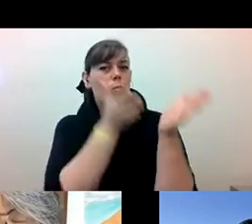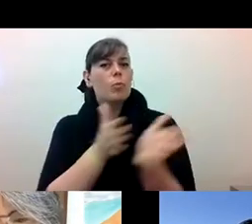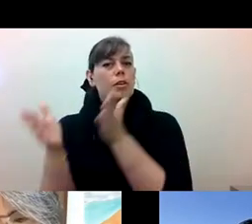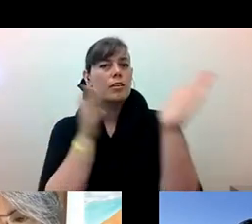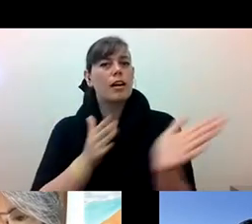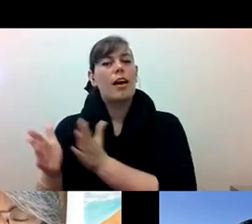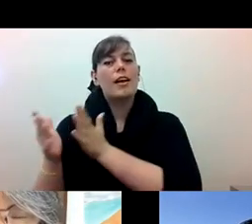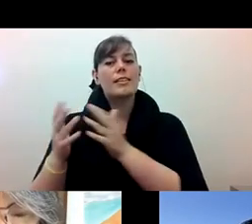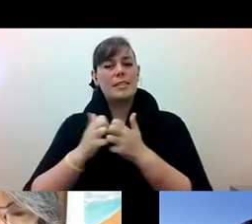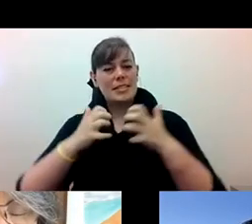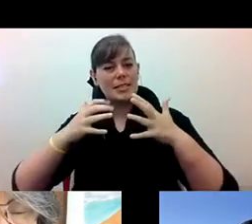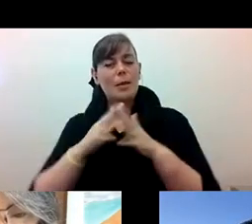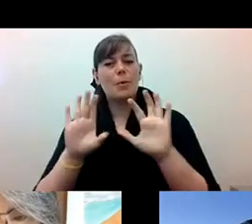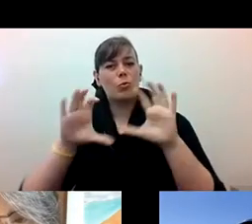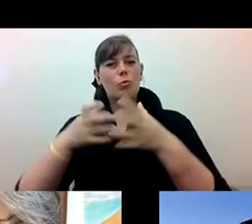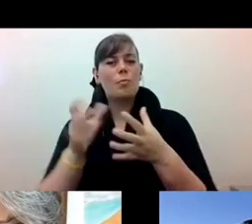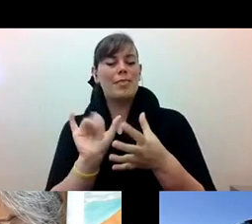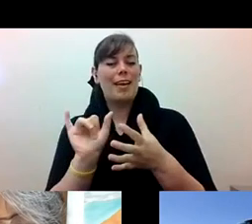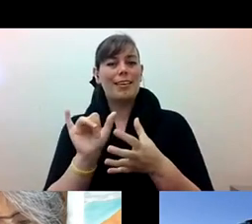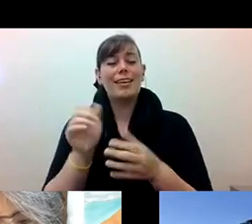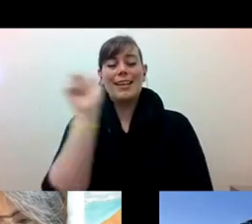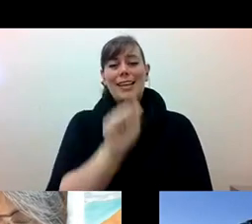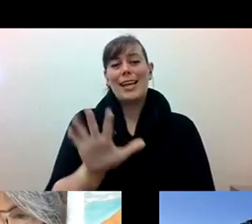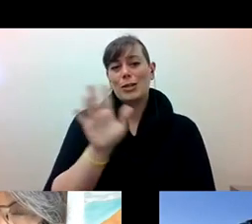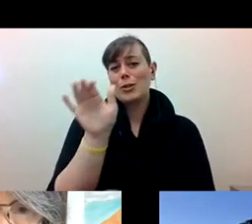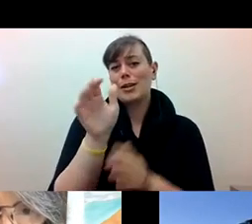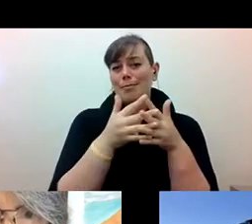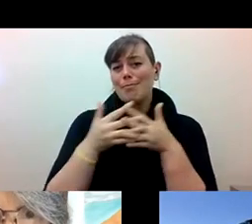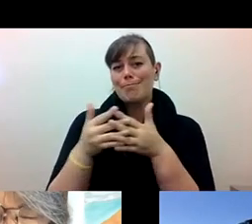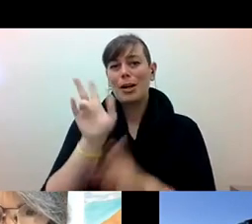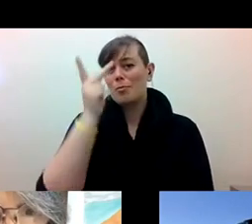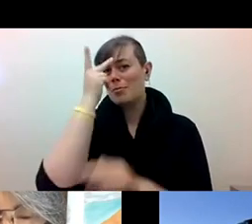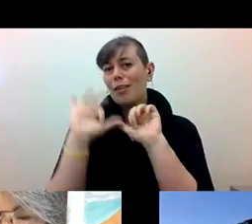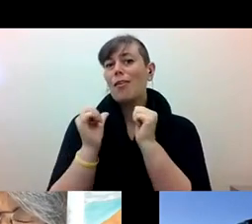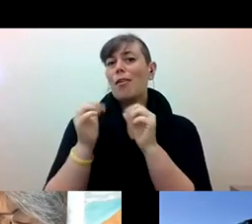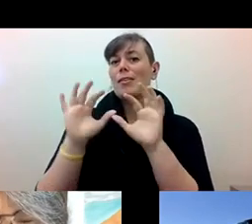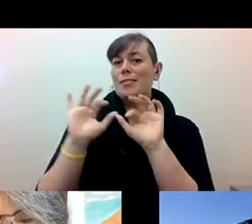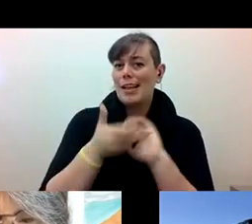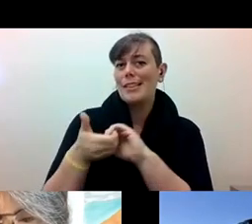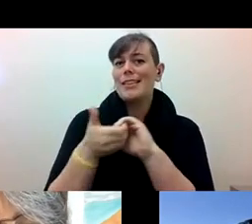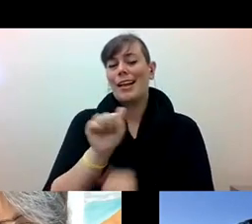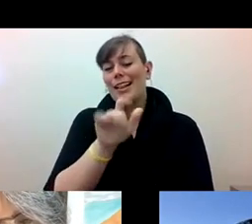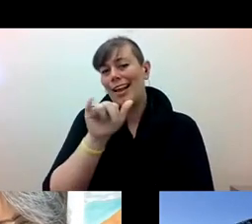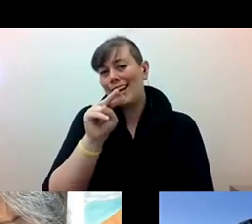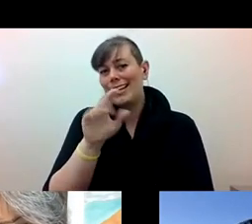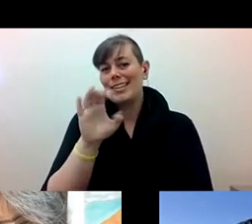pam tau lee: groups like the Asian American Political Alliance that would hold, we would have a base of students